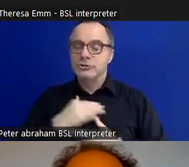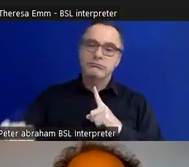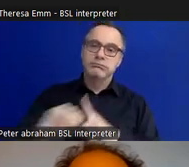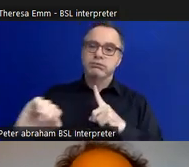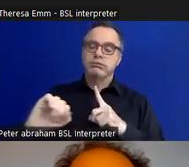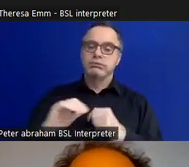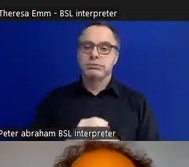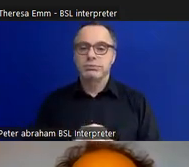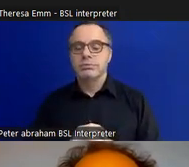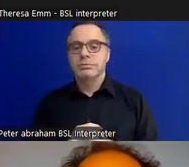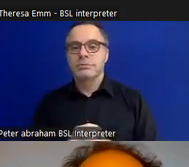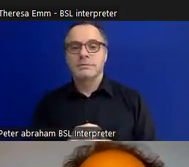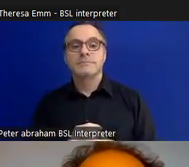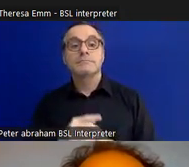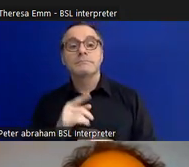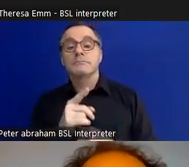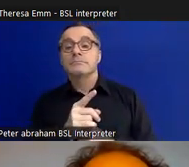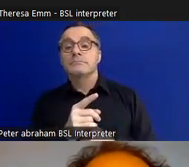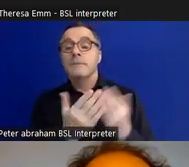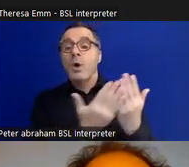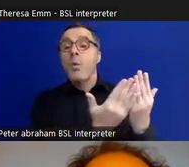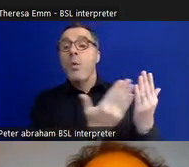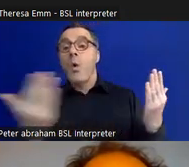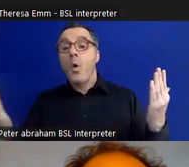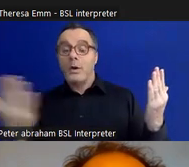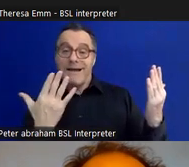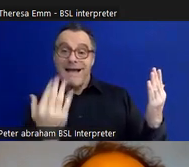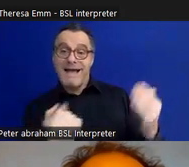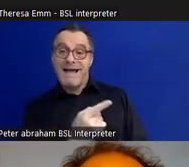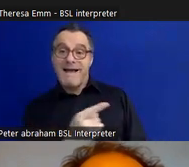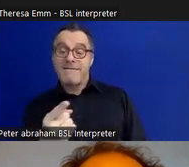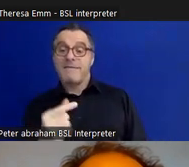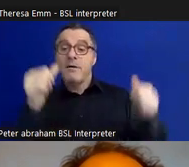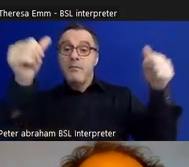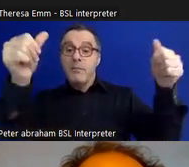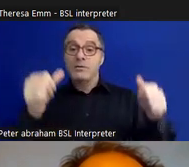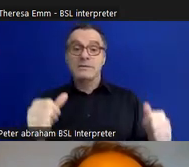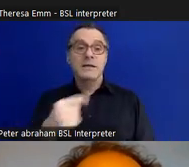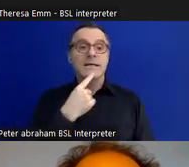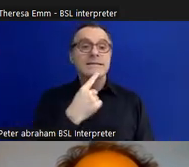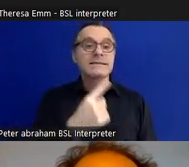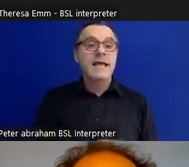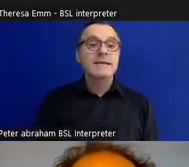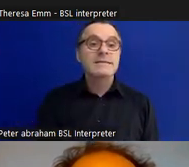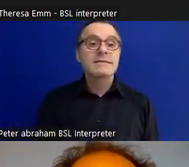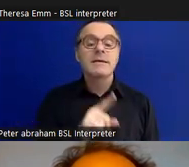there's an array on this main wall. There's a poster that says adventures of super [ __ ] with